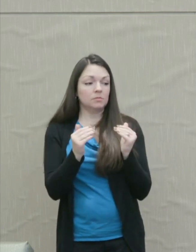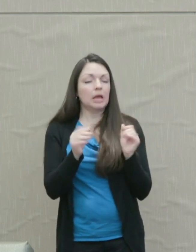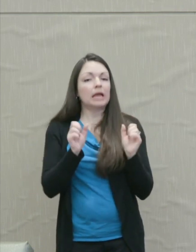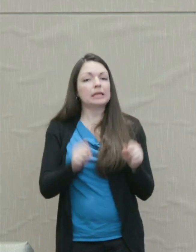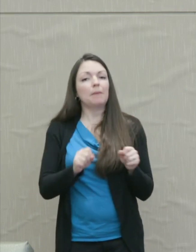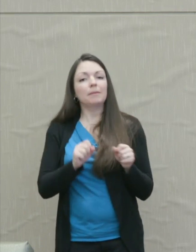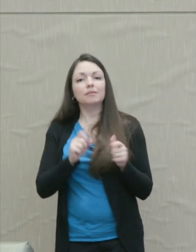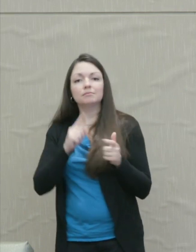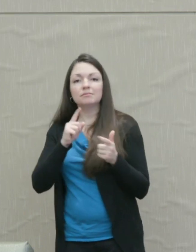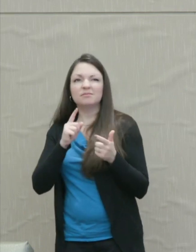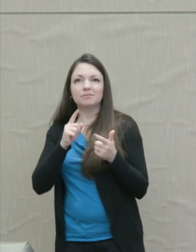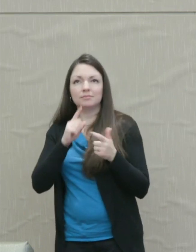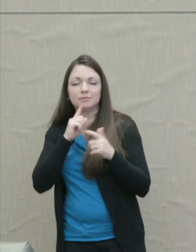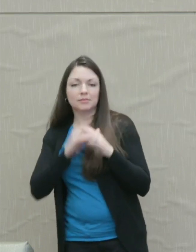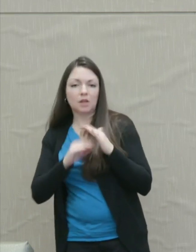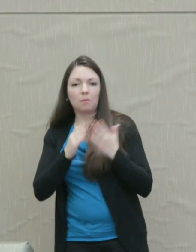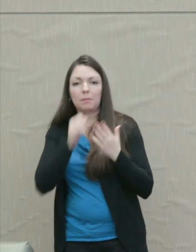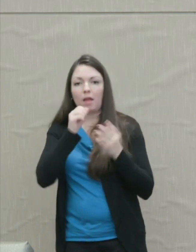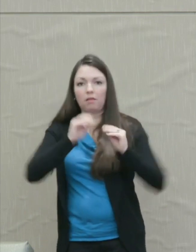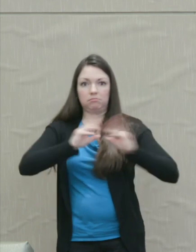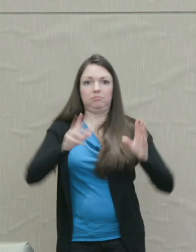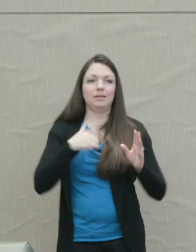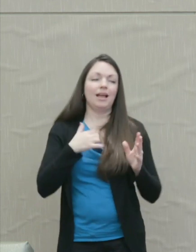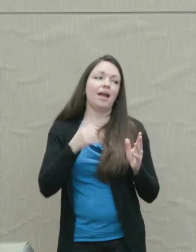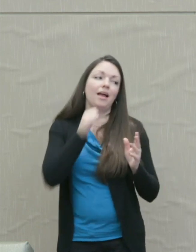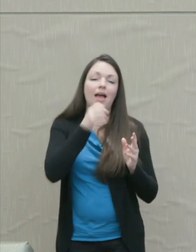I don't need to wish to go out and take the revenge myself.